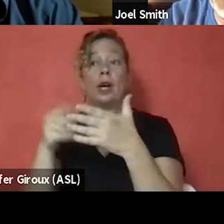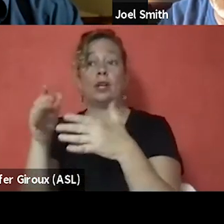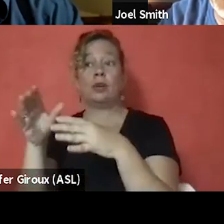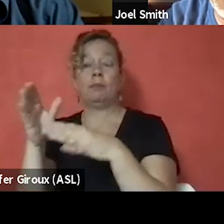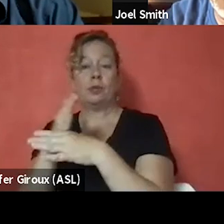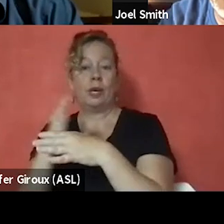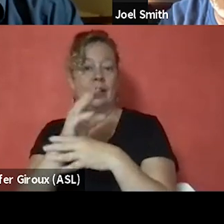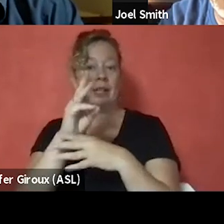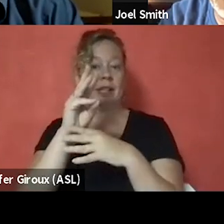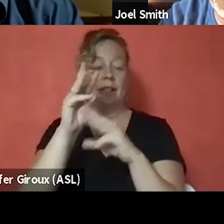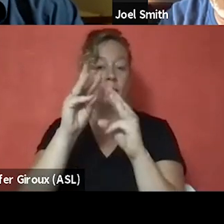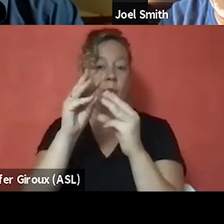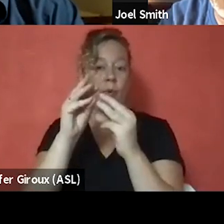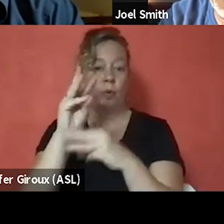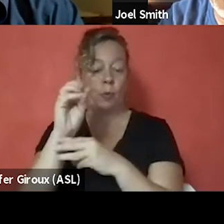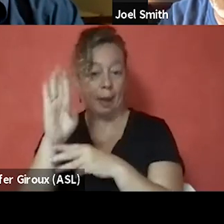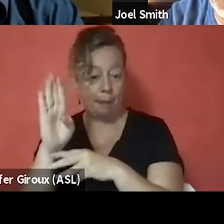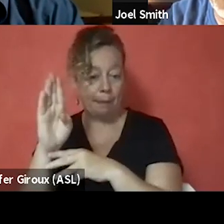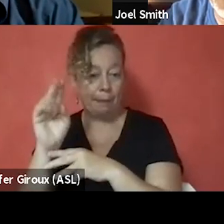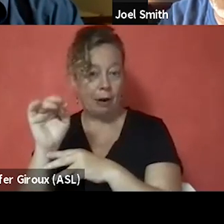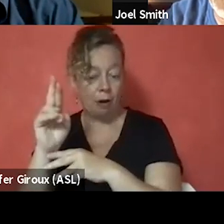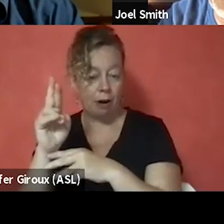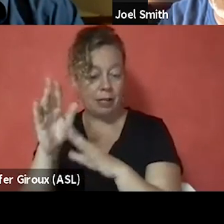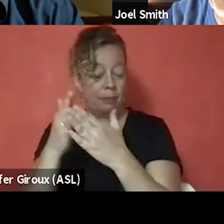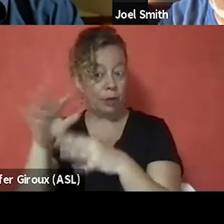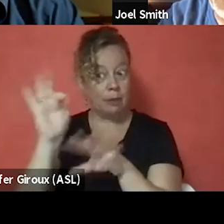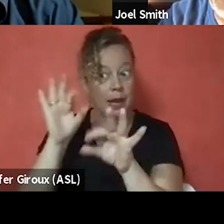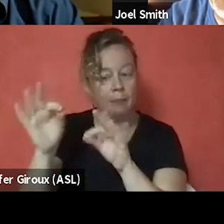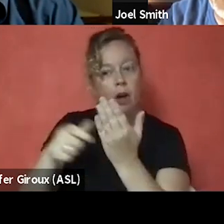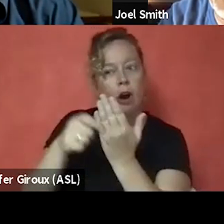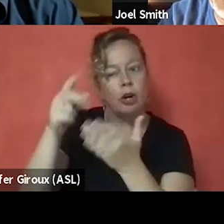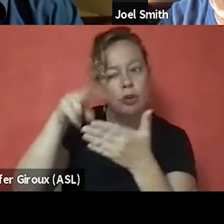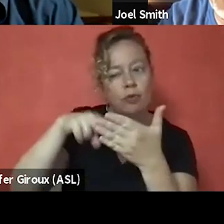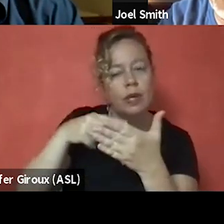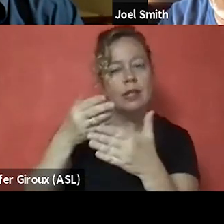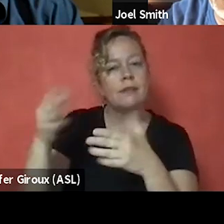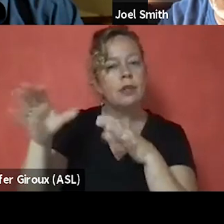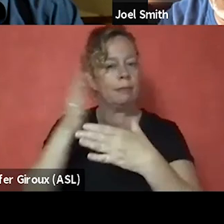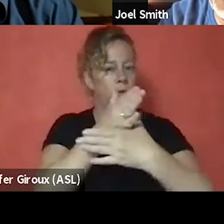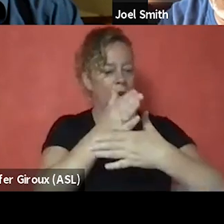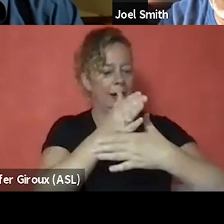What you do after this. The book you pick up, the article you read, the stuff you do in between, that's what matters.